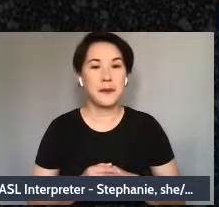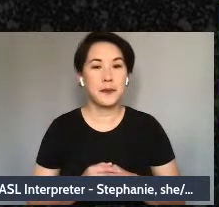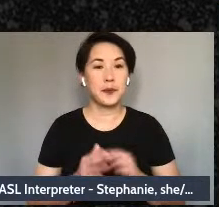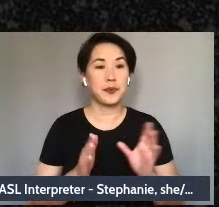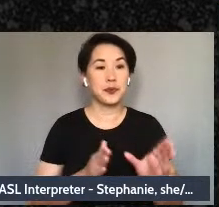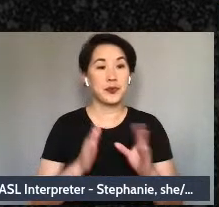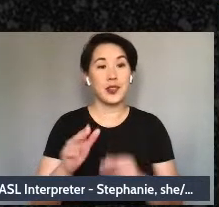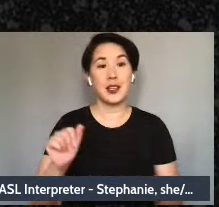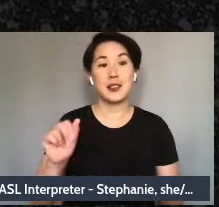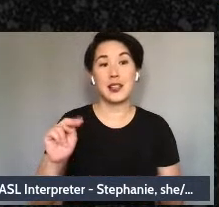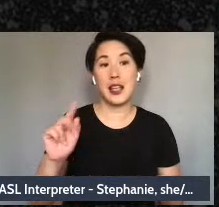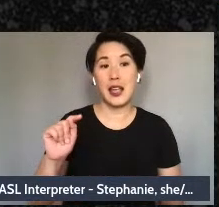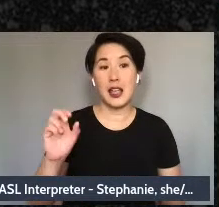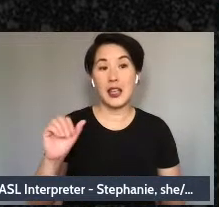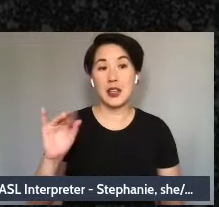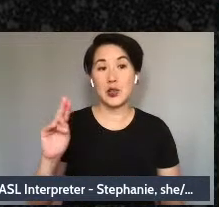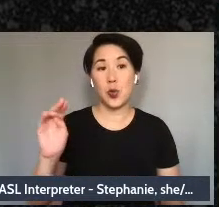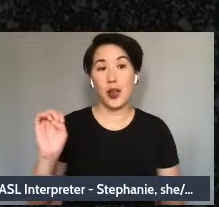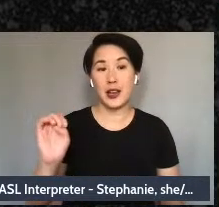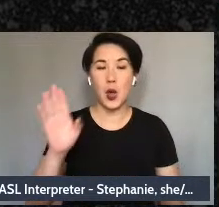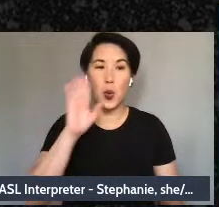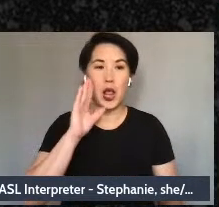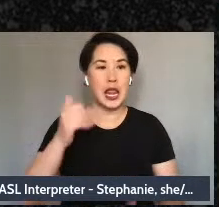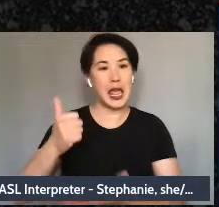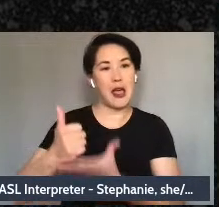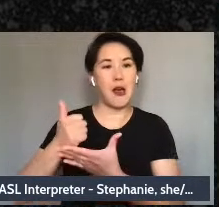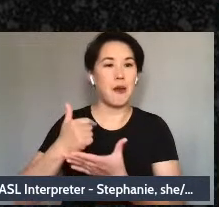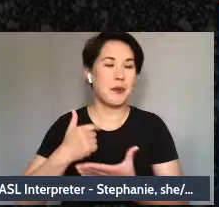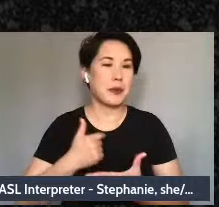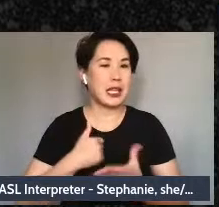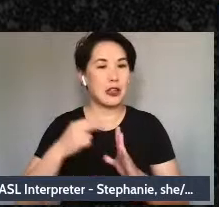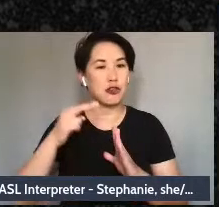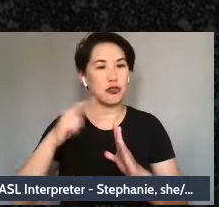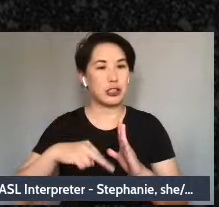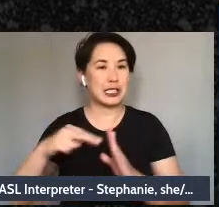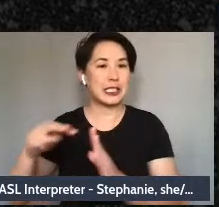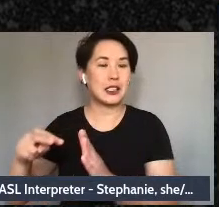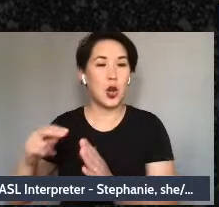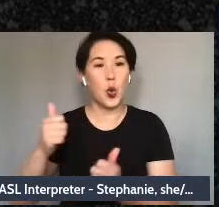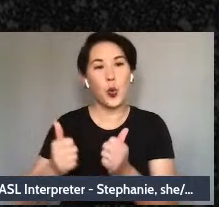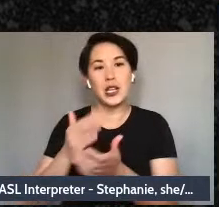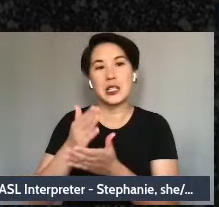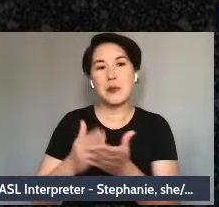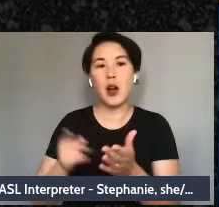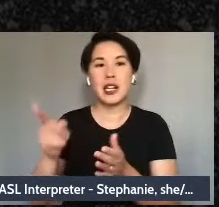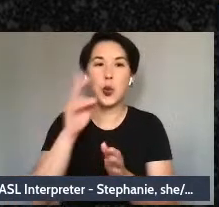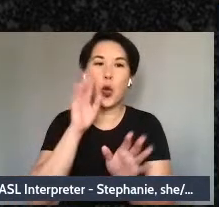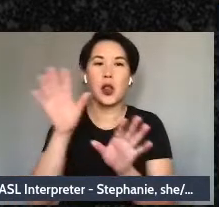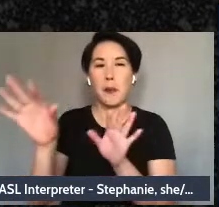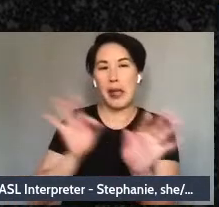read the parts that mean the juiciest parts that he might choose for his her survey.